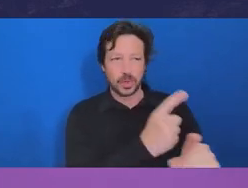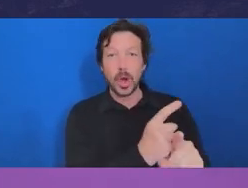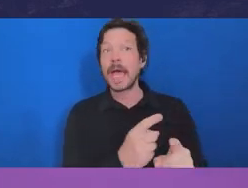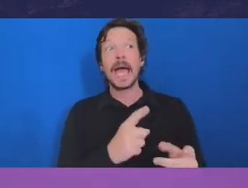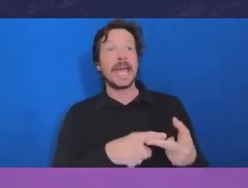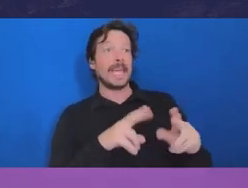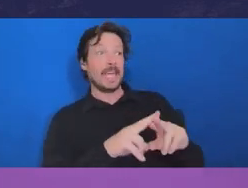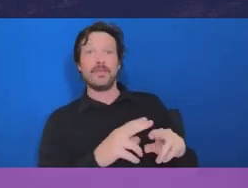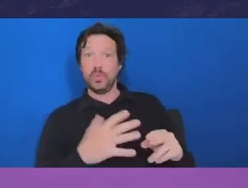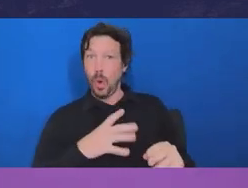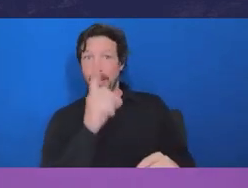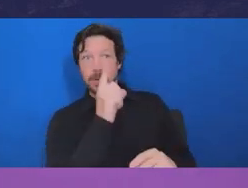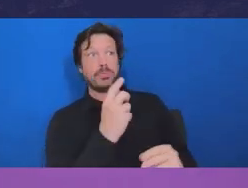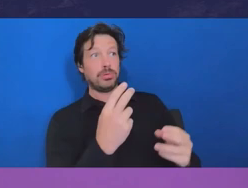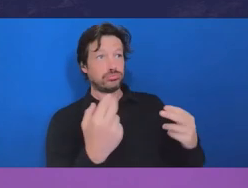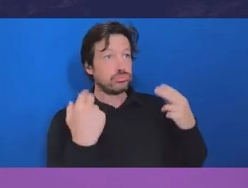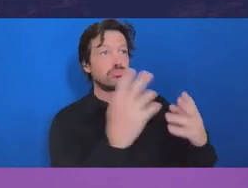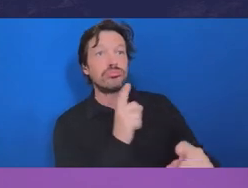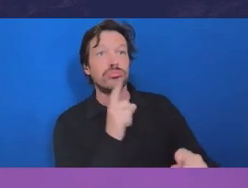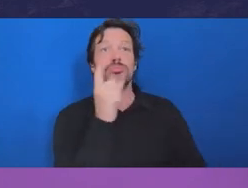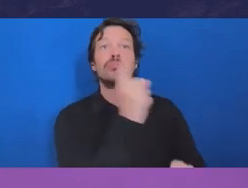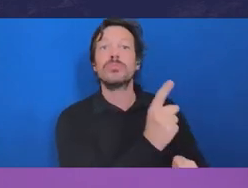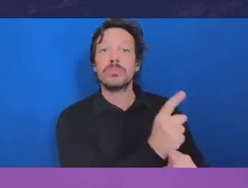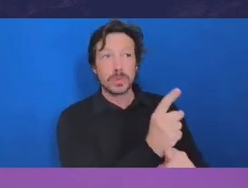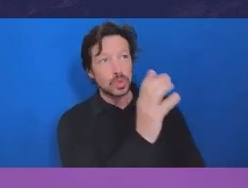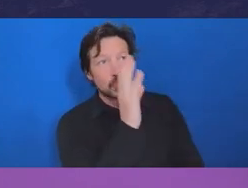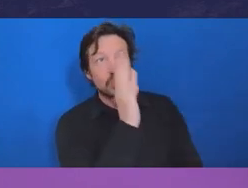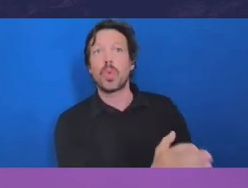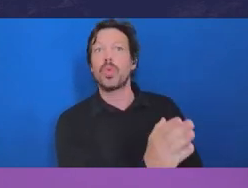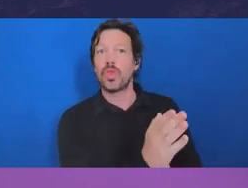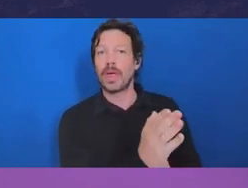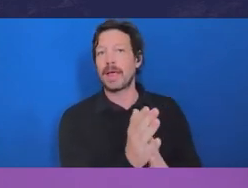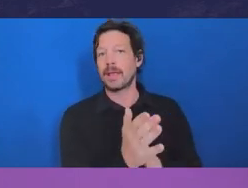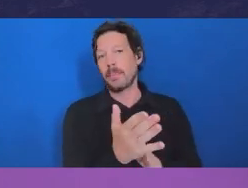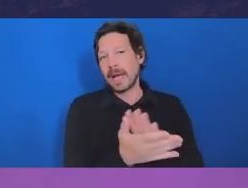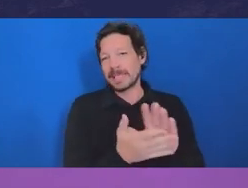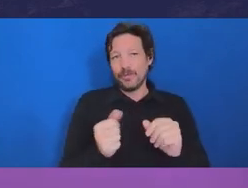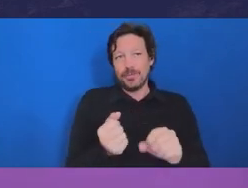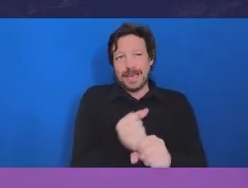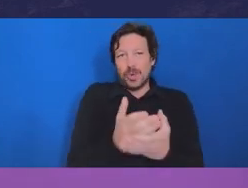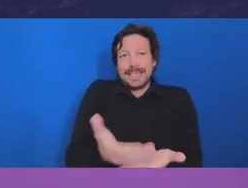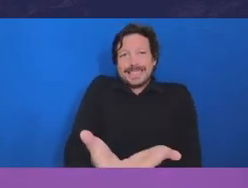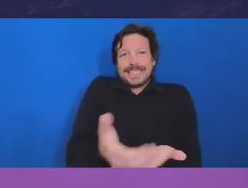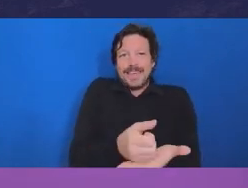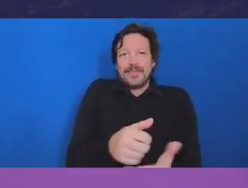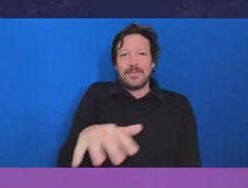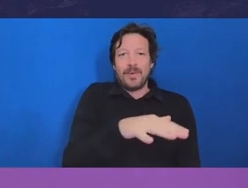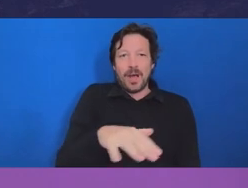you need to create a psychologically safe environment within which to do that. And I also attended the APSACC conference last week,